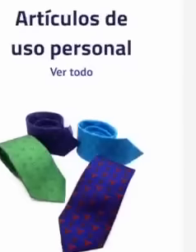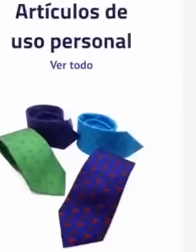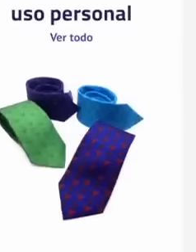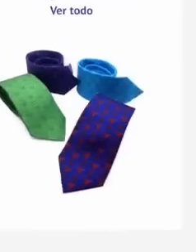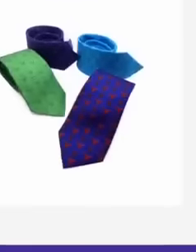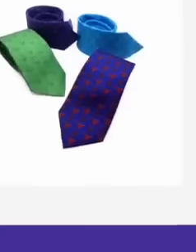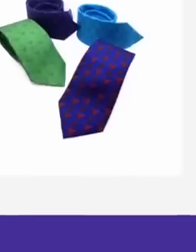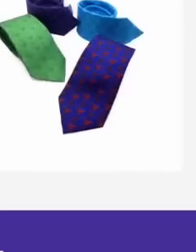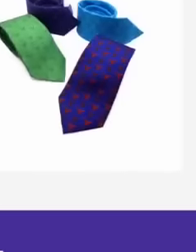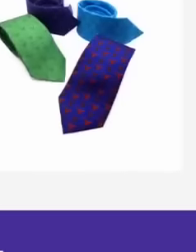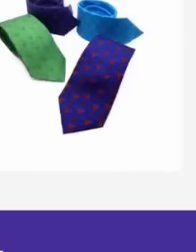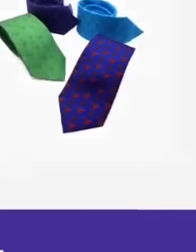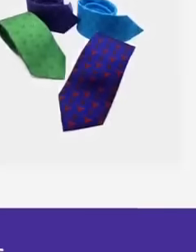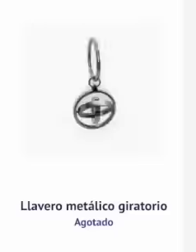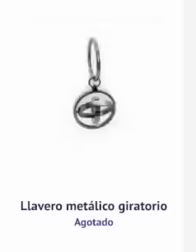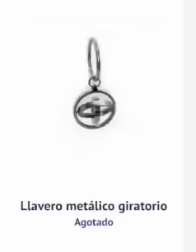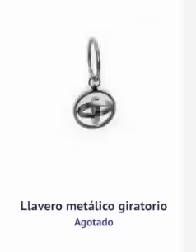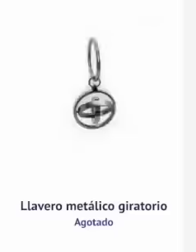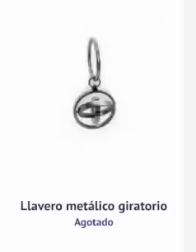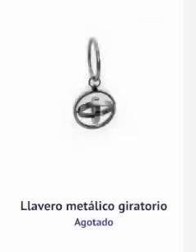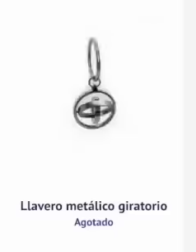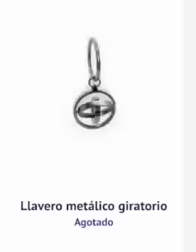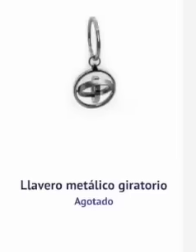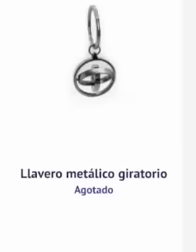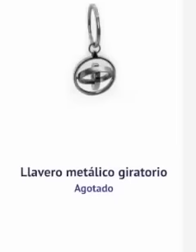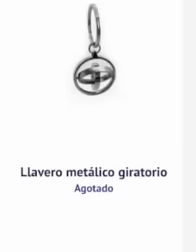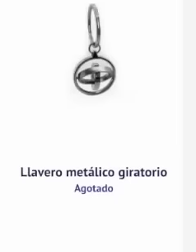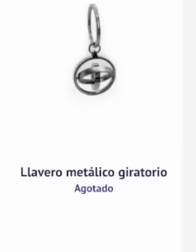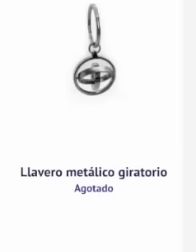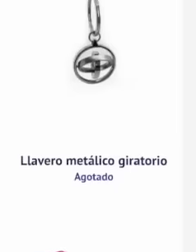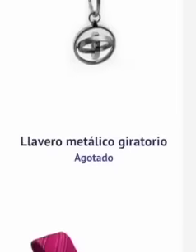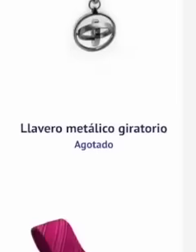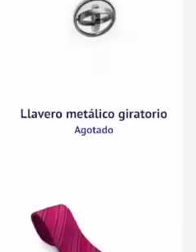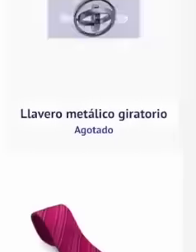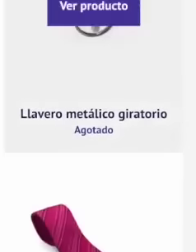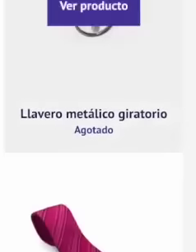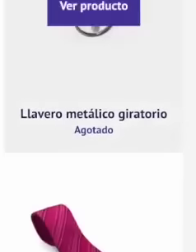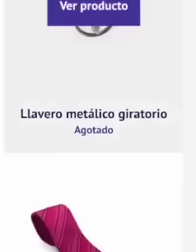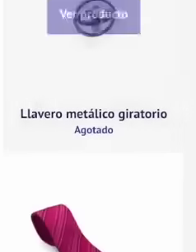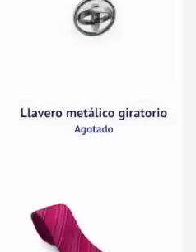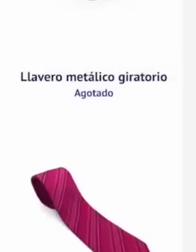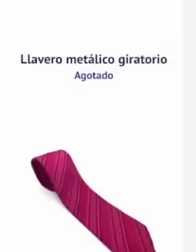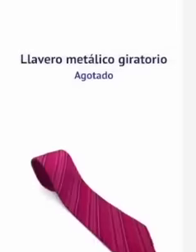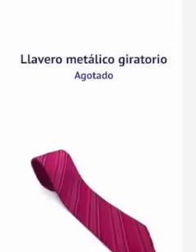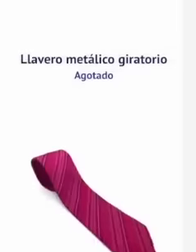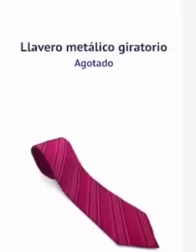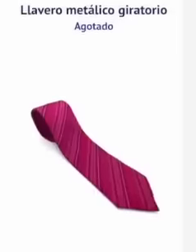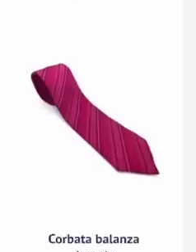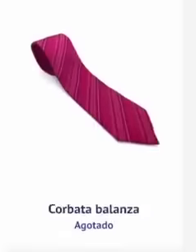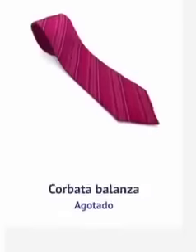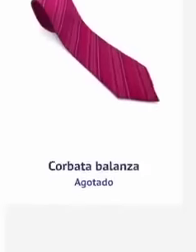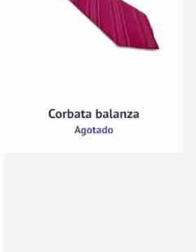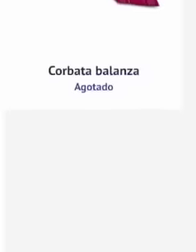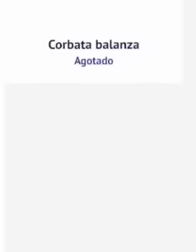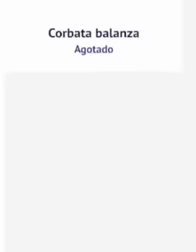there are feathers, mallets and scarves from the exclusive piñada cobalin brand that they order directly from